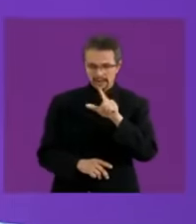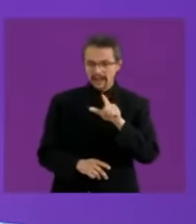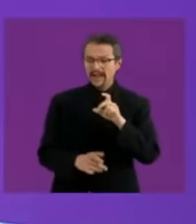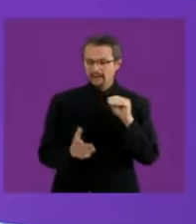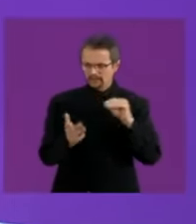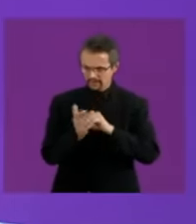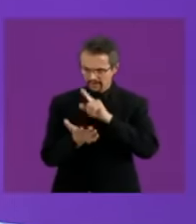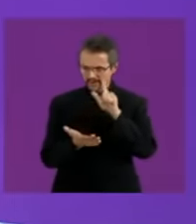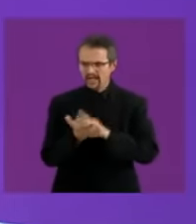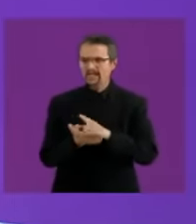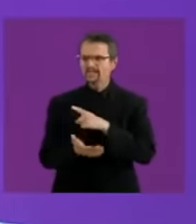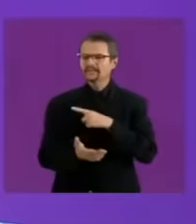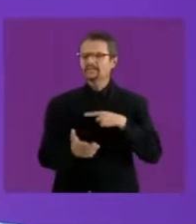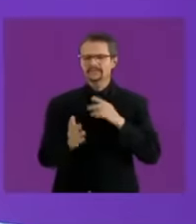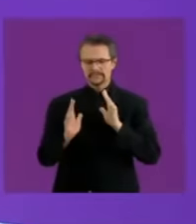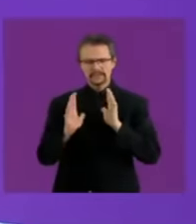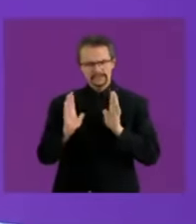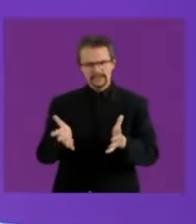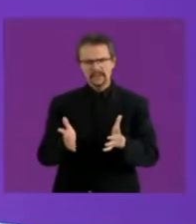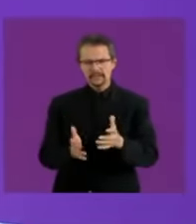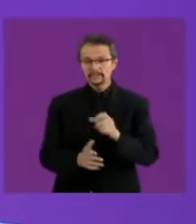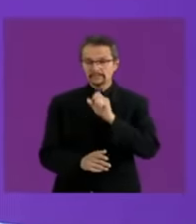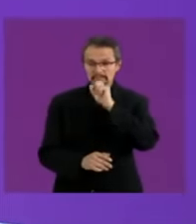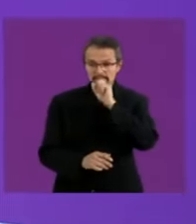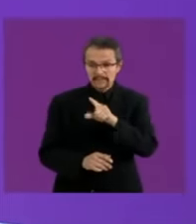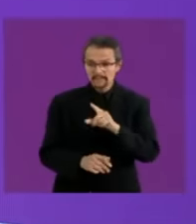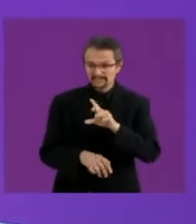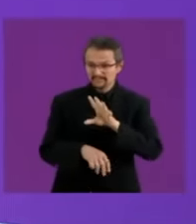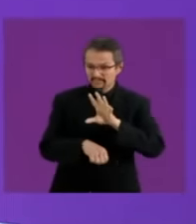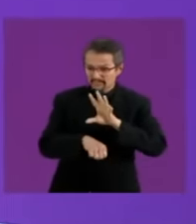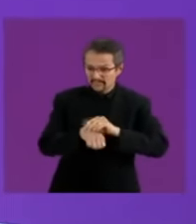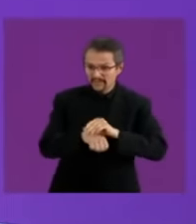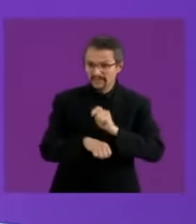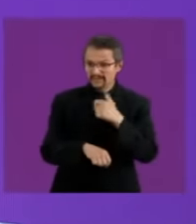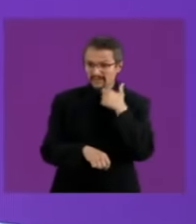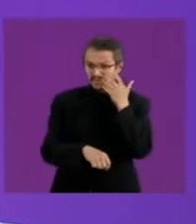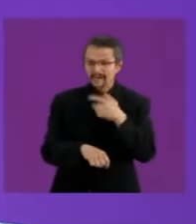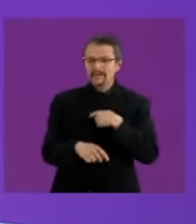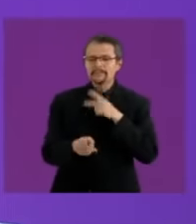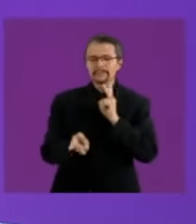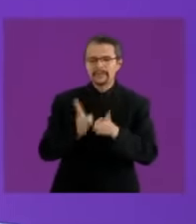about this case too if you allow me because I don't We are only talking about the